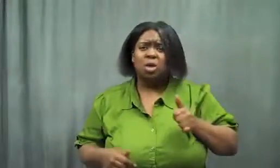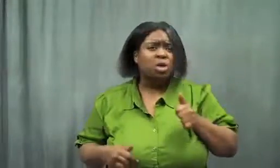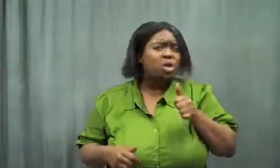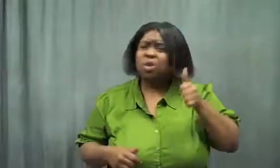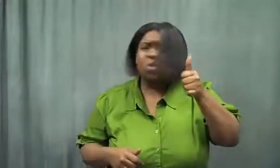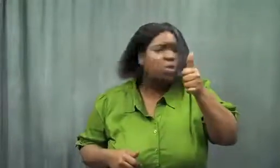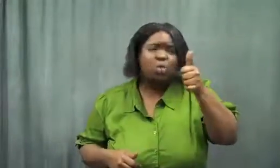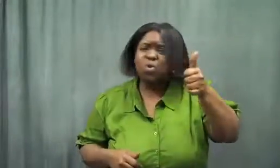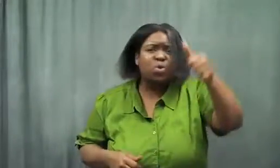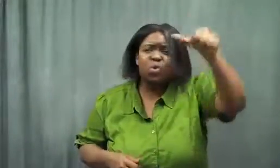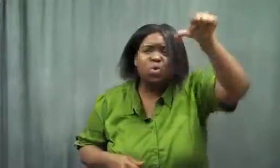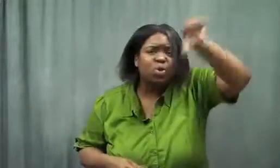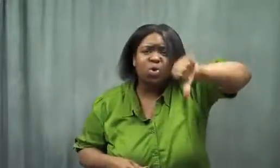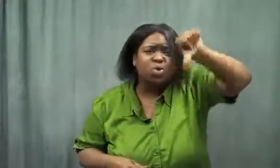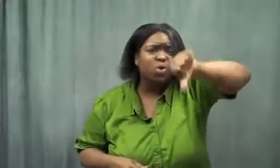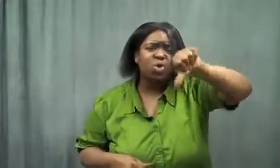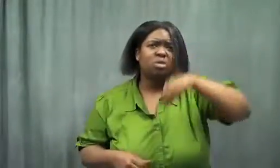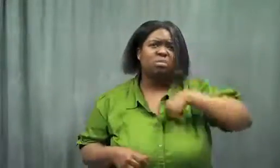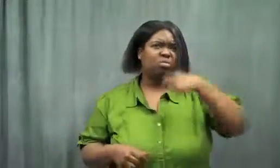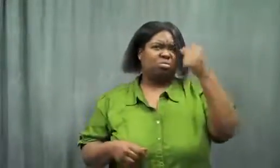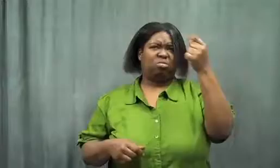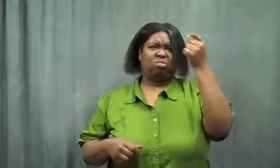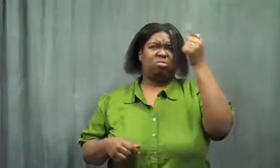She shook her head, and gave a thumbs down. Huh?